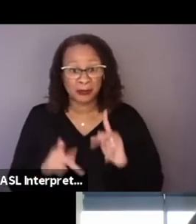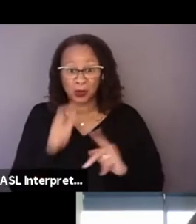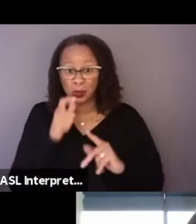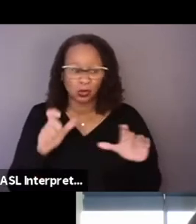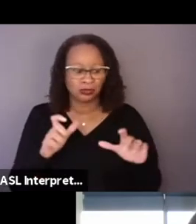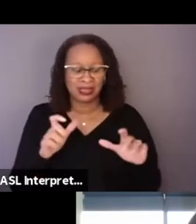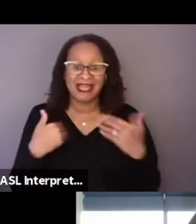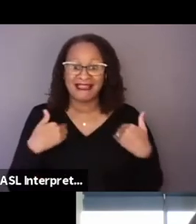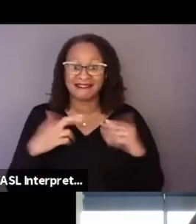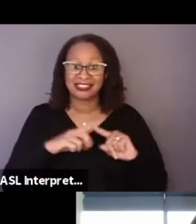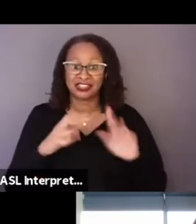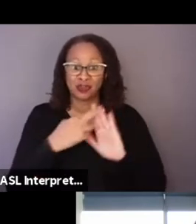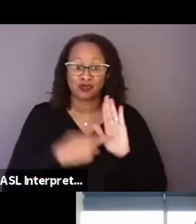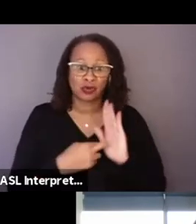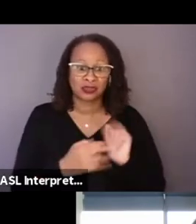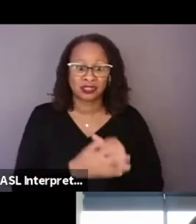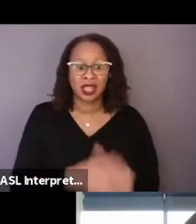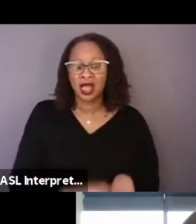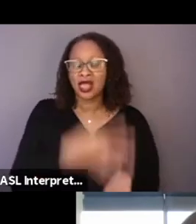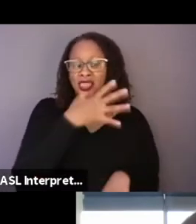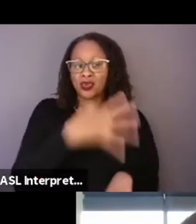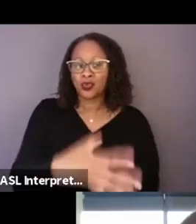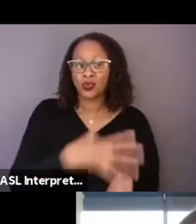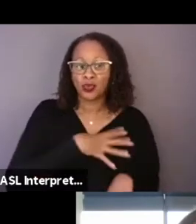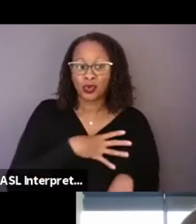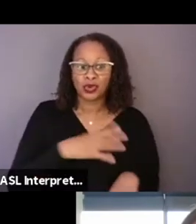the woman who gives birth at the beginning